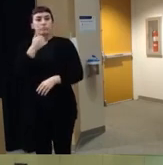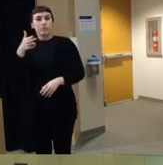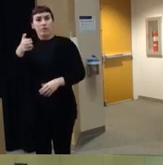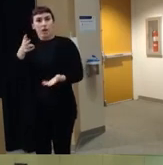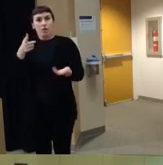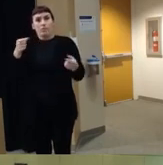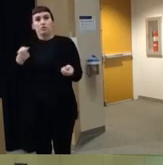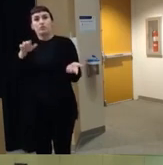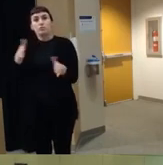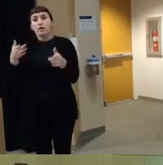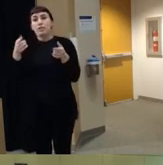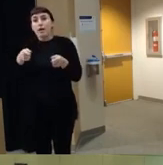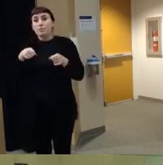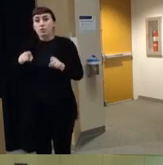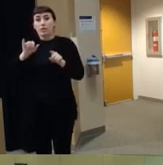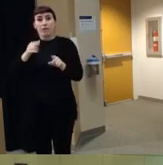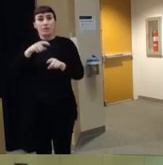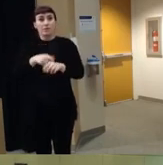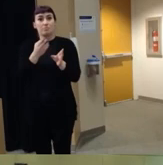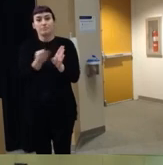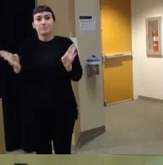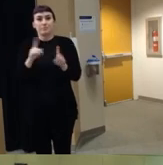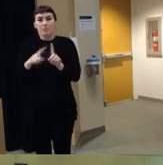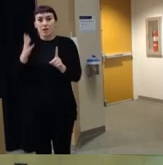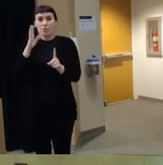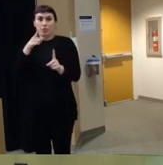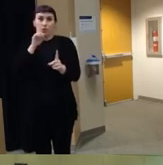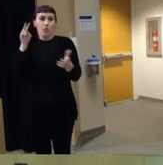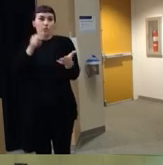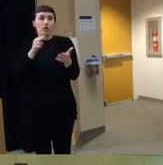during this time period um we are just kind of looking at a small snapshot of